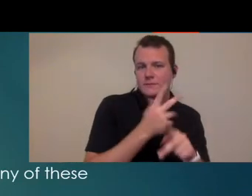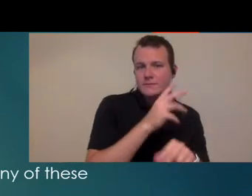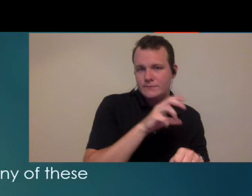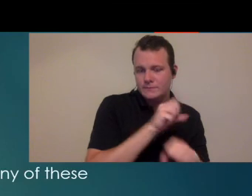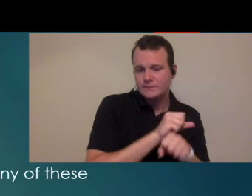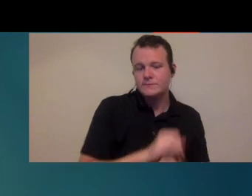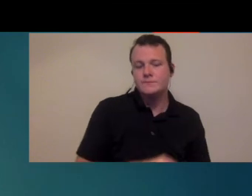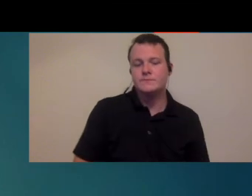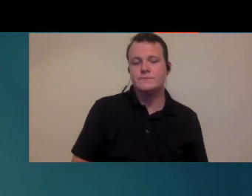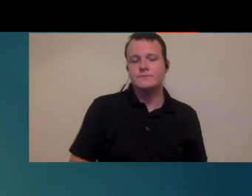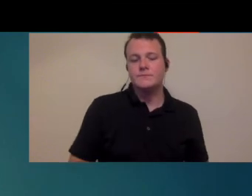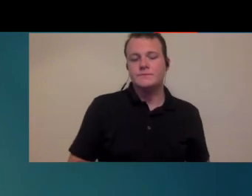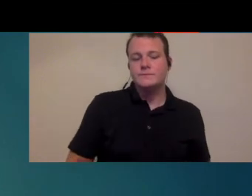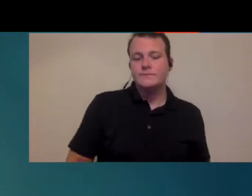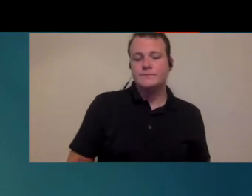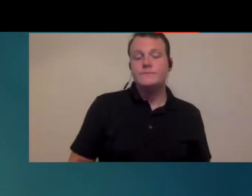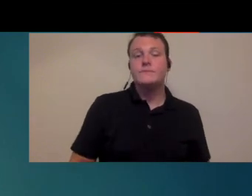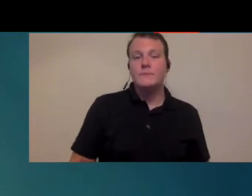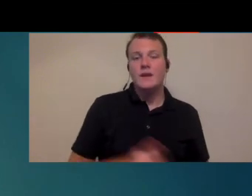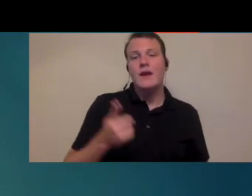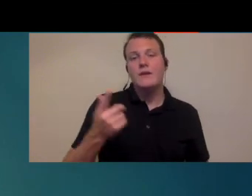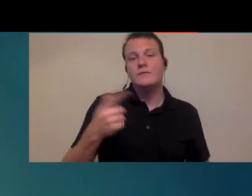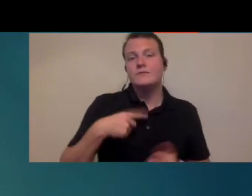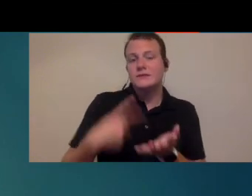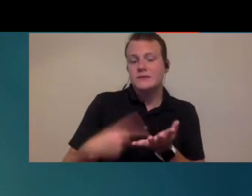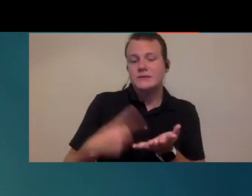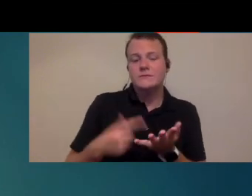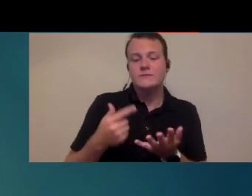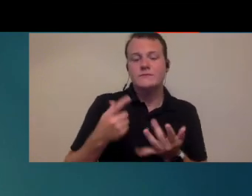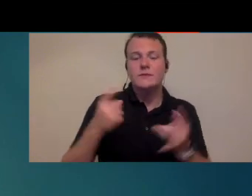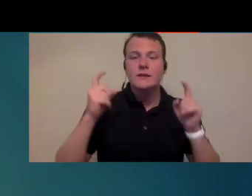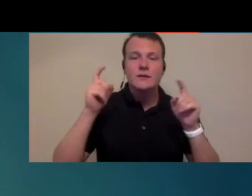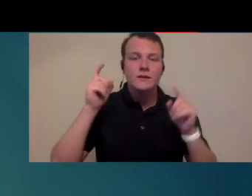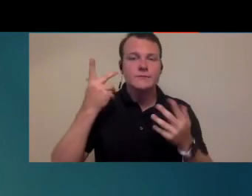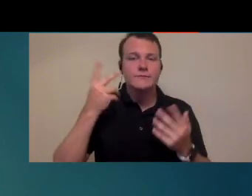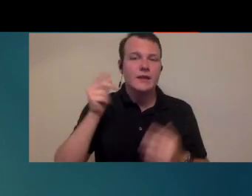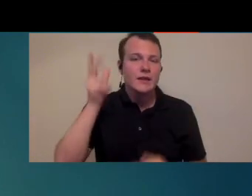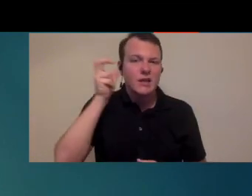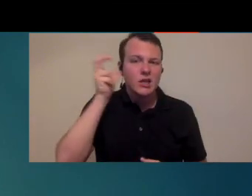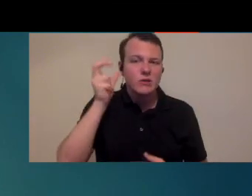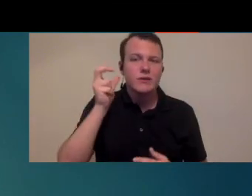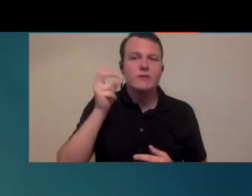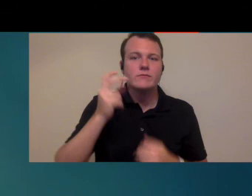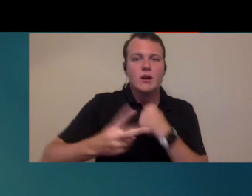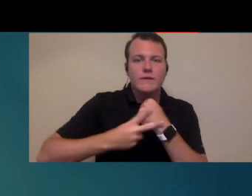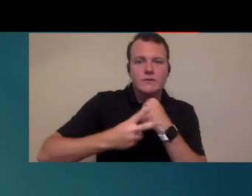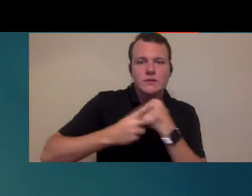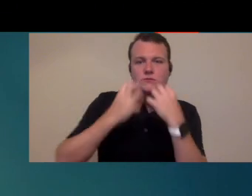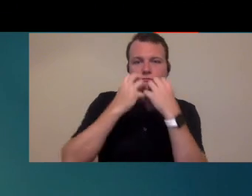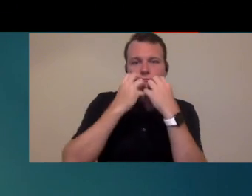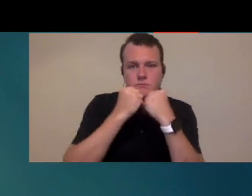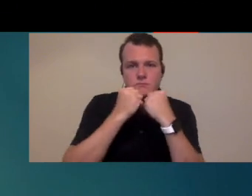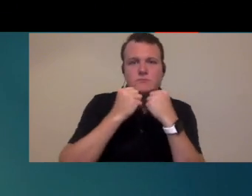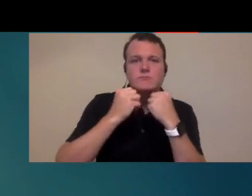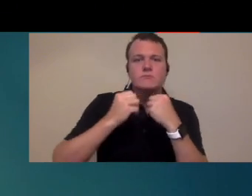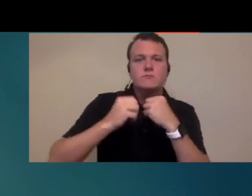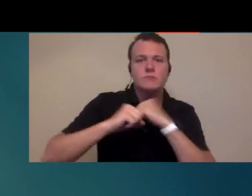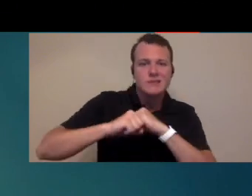the next page I also just briefly touched on things like hearing conservation services you know for musicians or occupational or